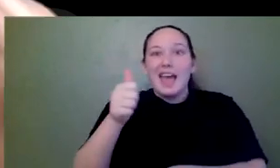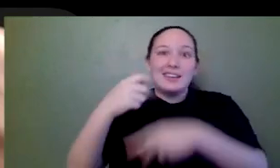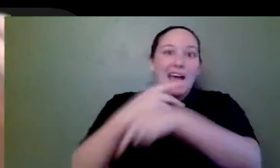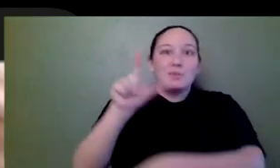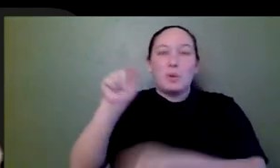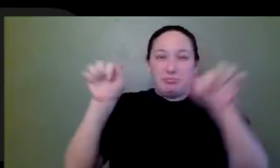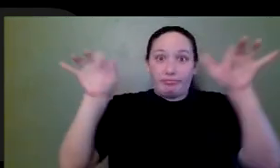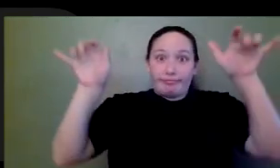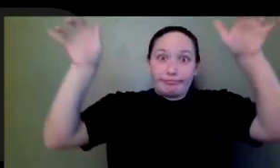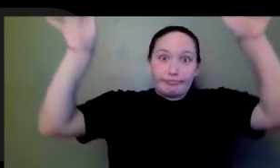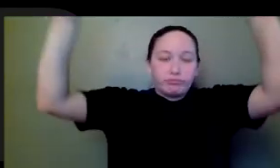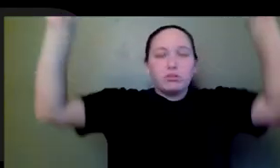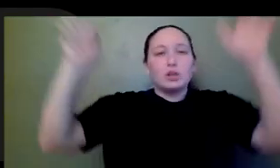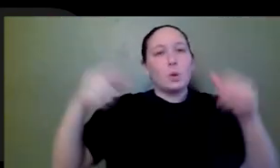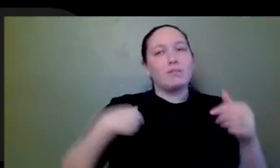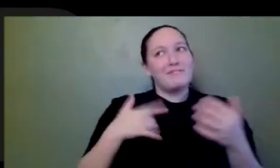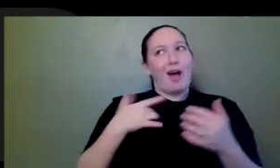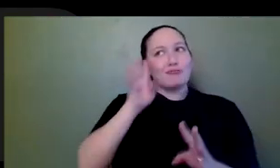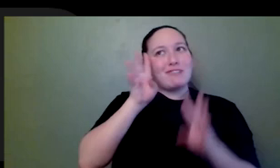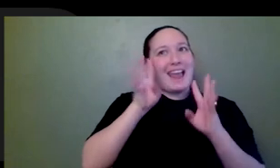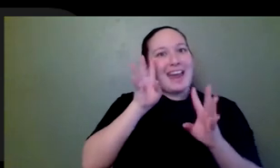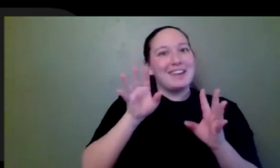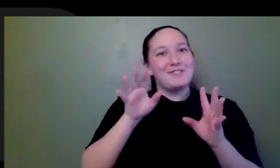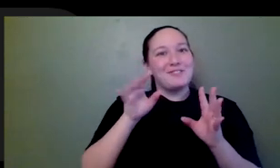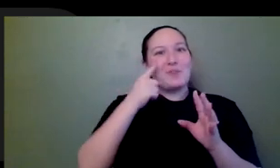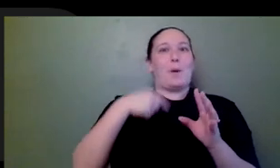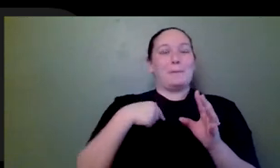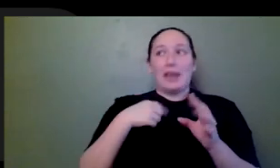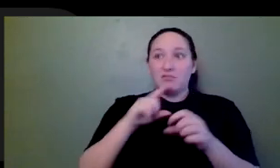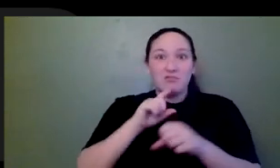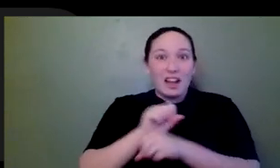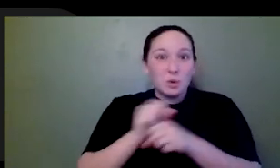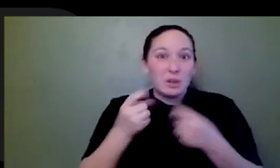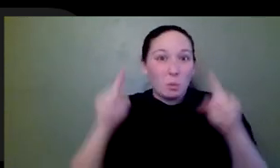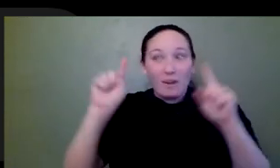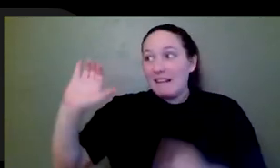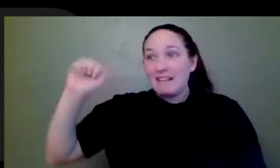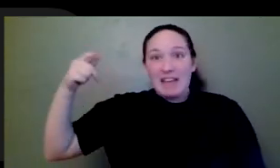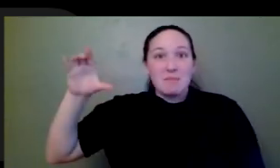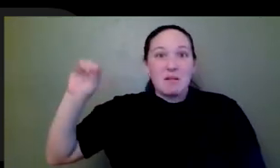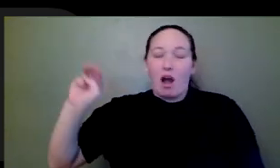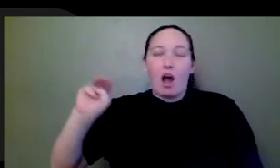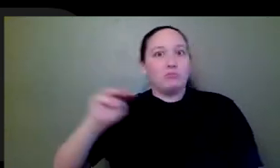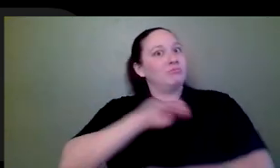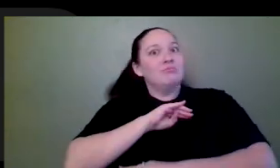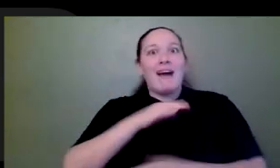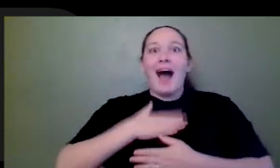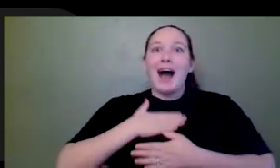tried to find a creative way to bridge that gap and it worked. And I'll never forget that moment because it reminded me to double down on your